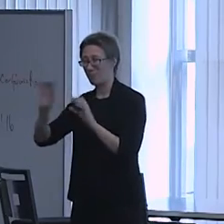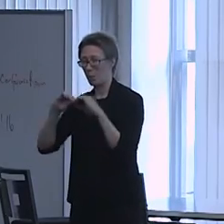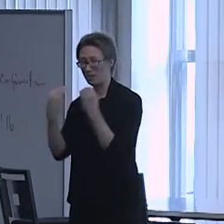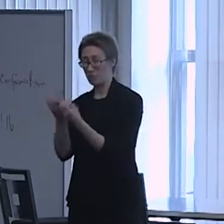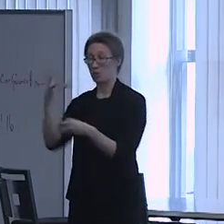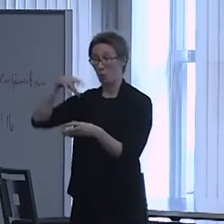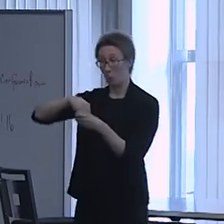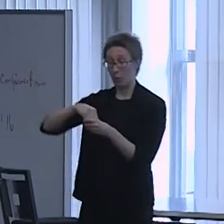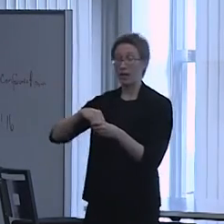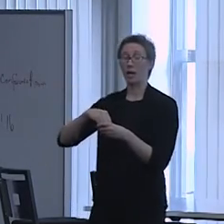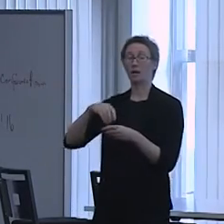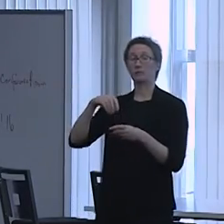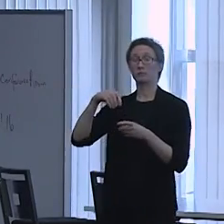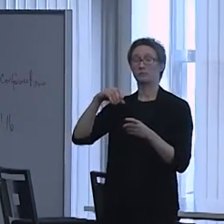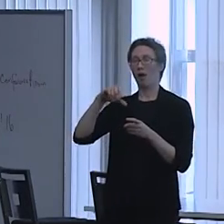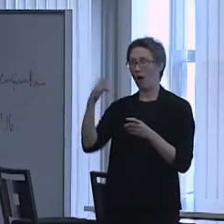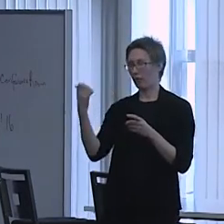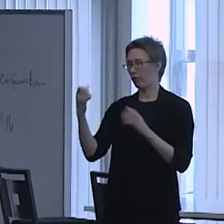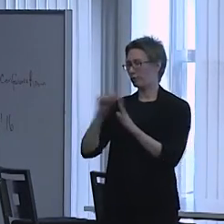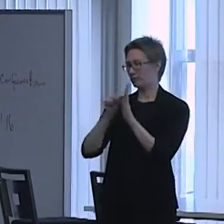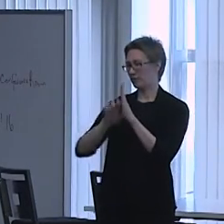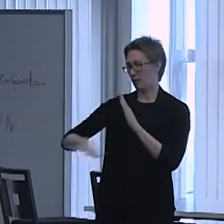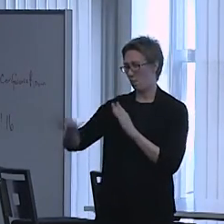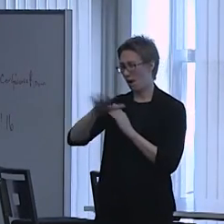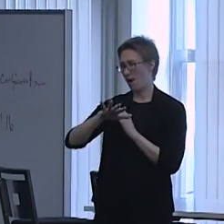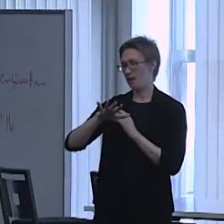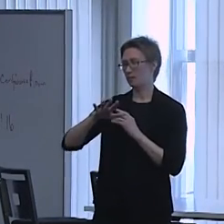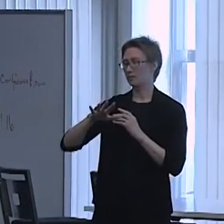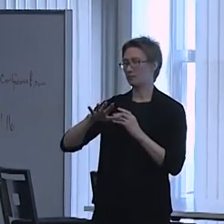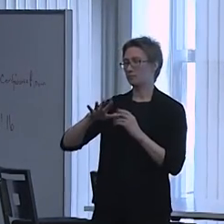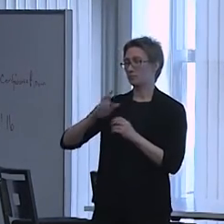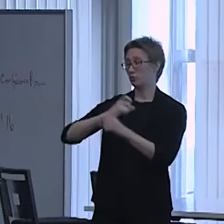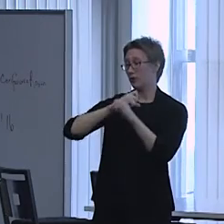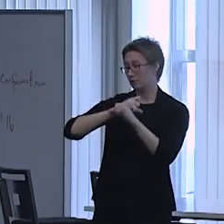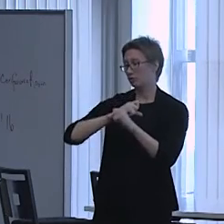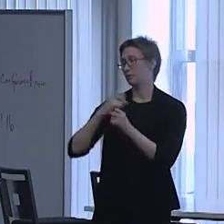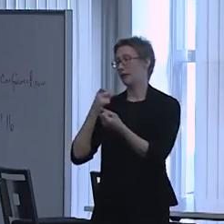other state-wide protection and advocacy agencies,